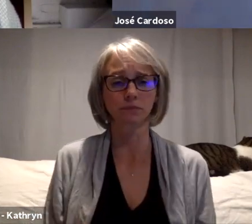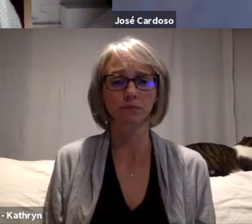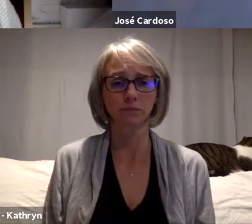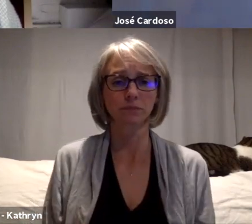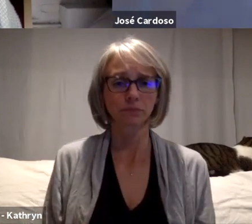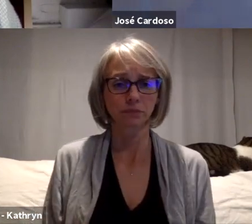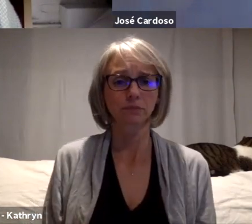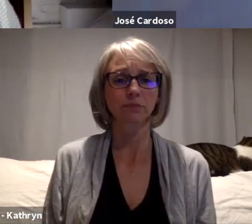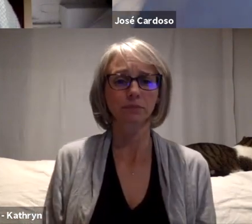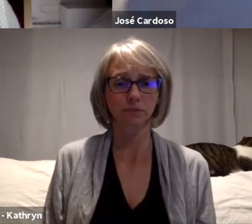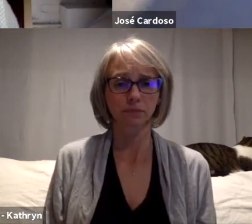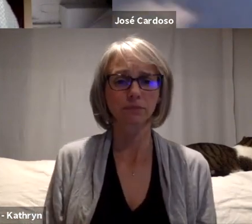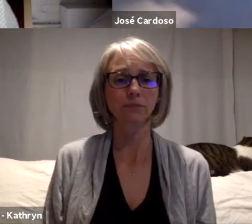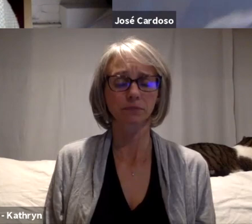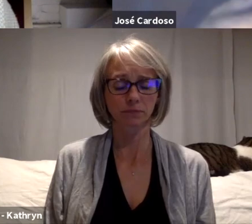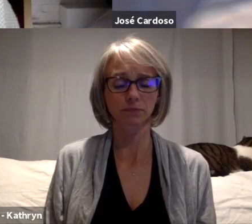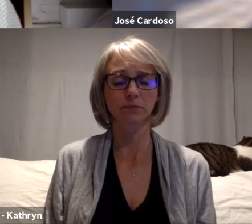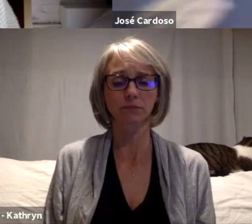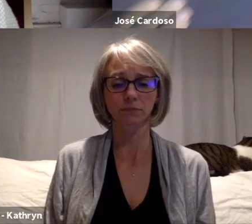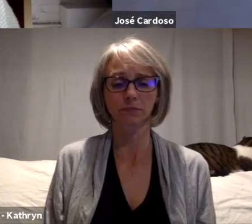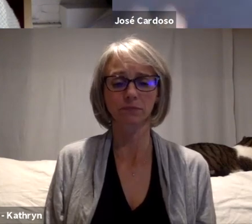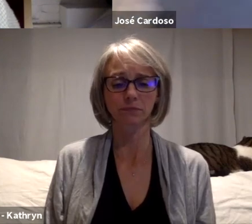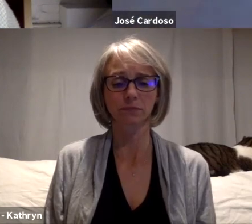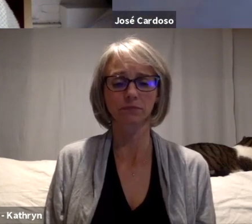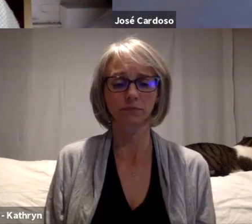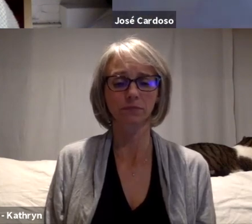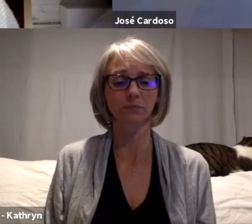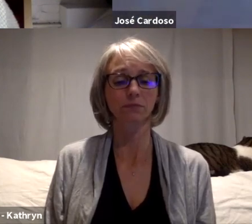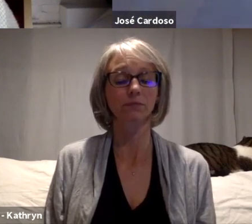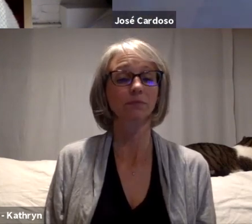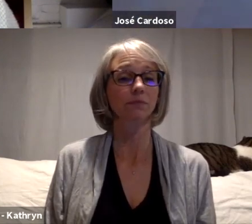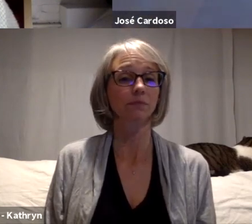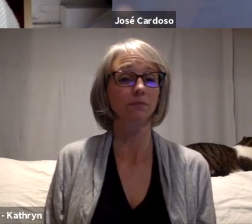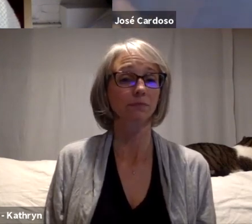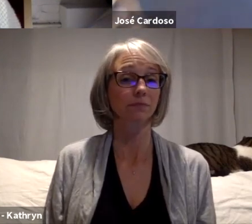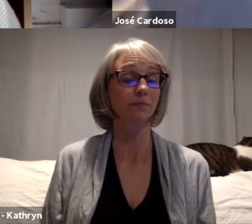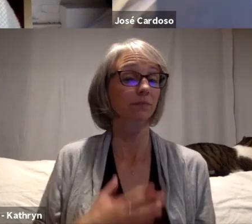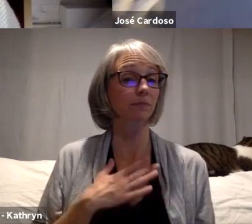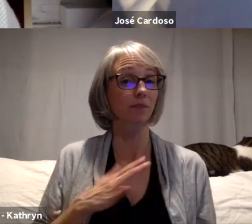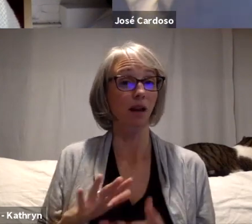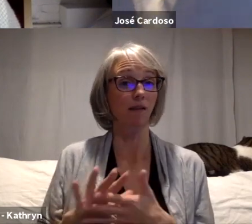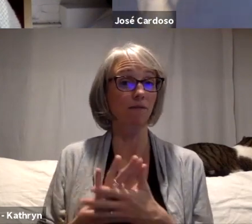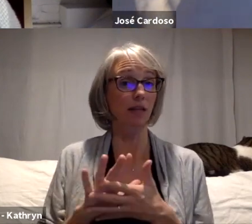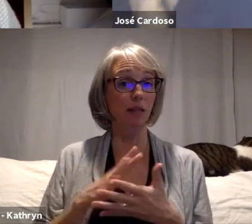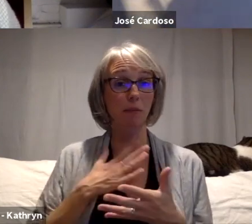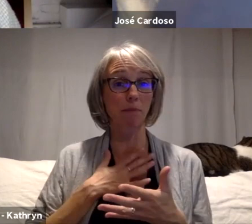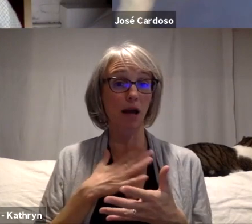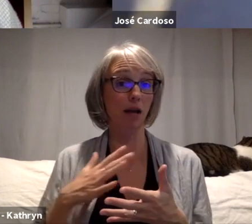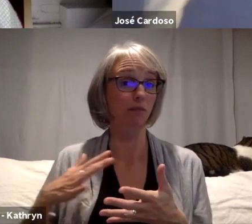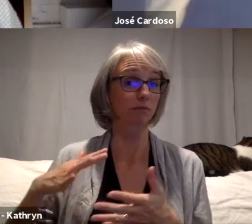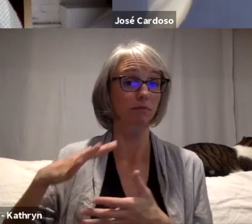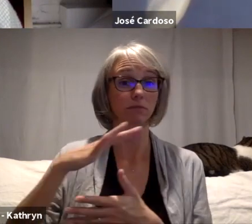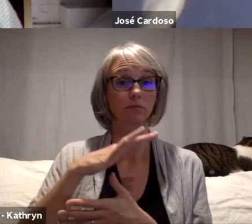So one of the inner goals, or maybe main goa,l of the film is to make this...